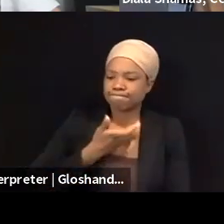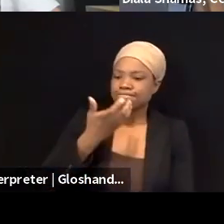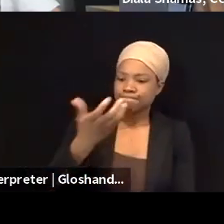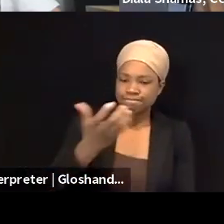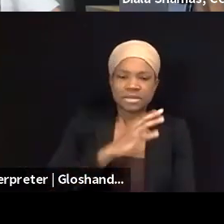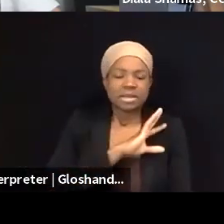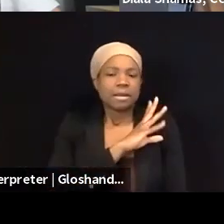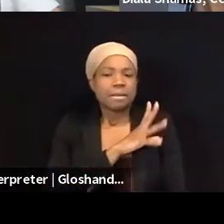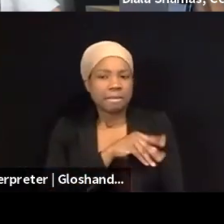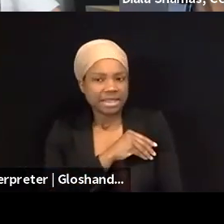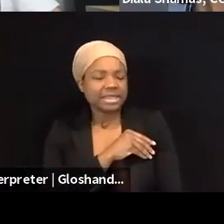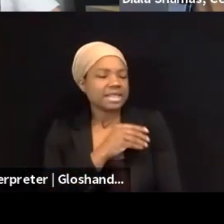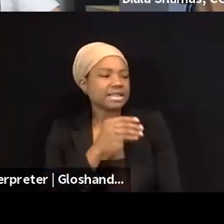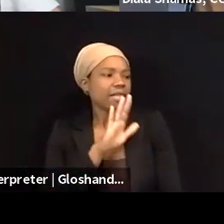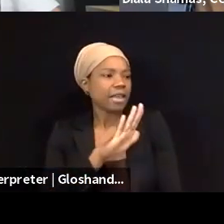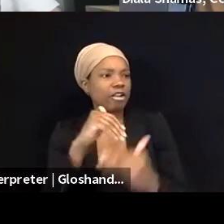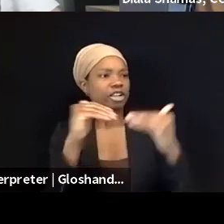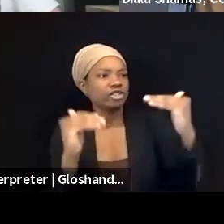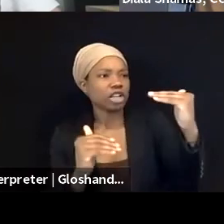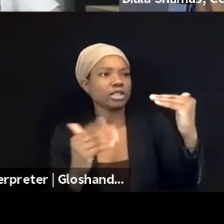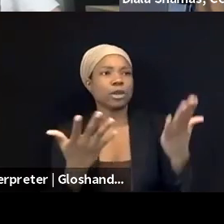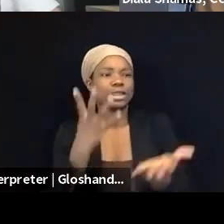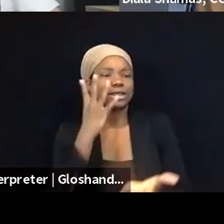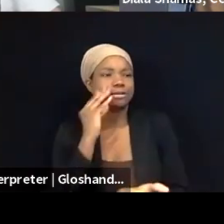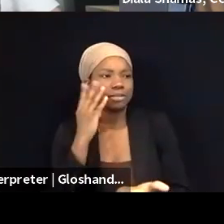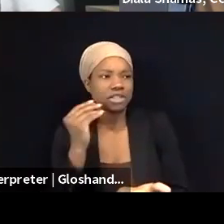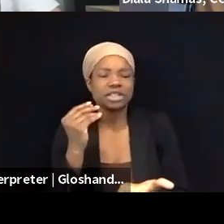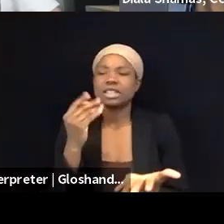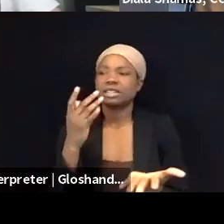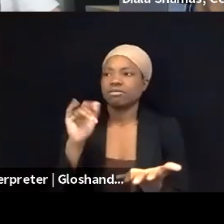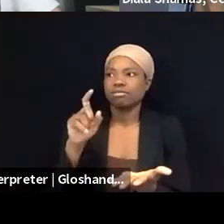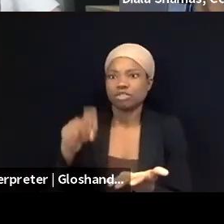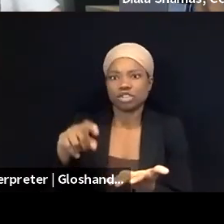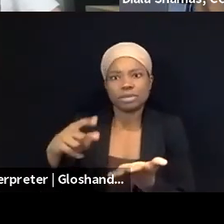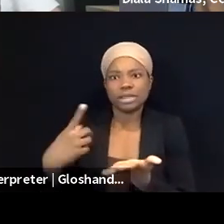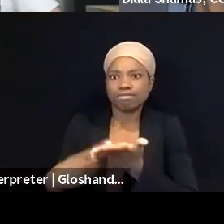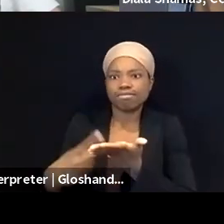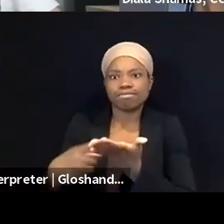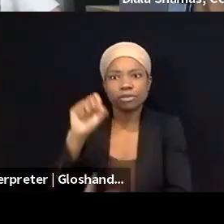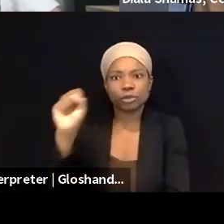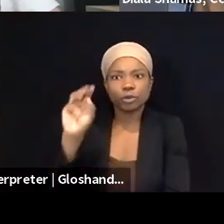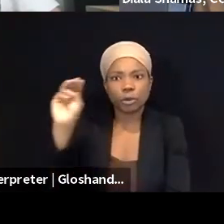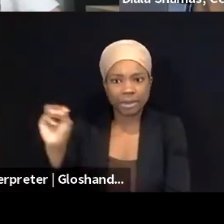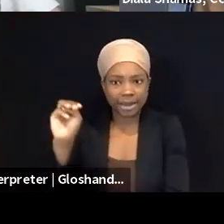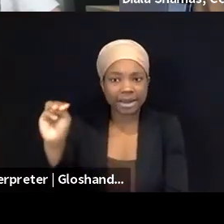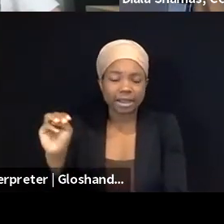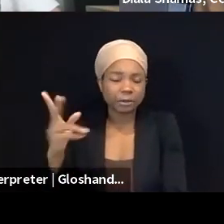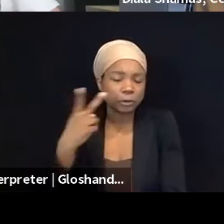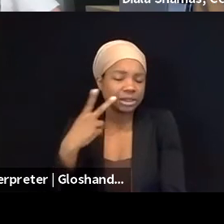That should be happening on the social media. We saw lots of also different people organizing themselves